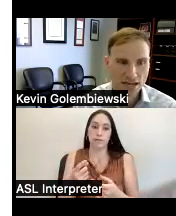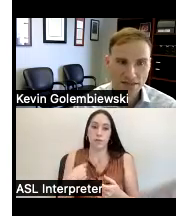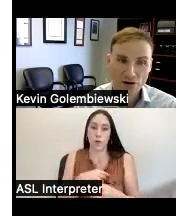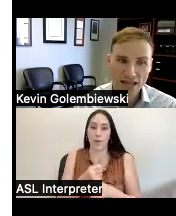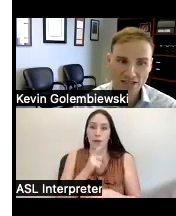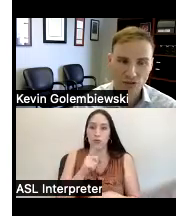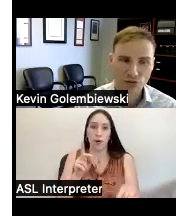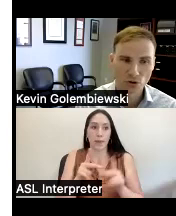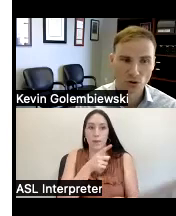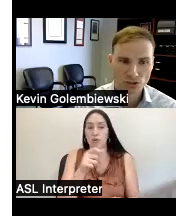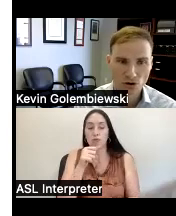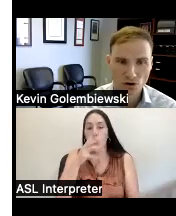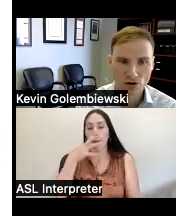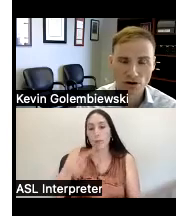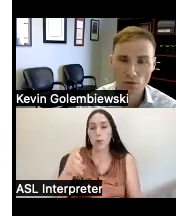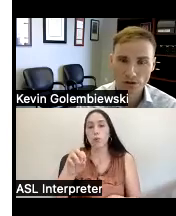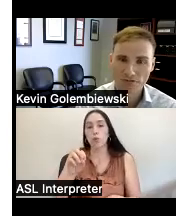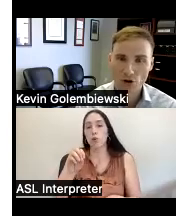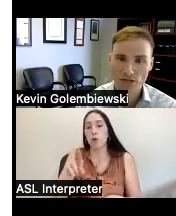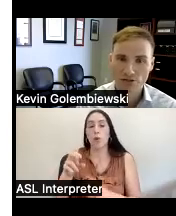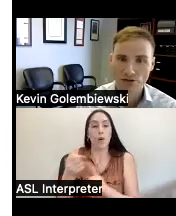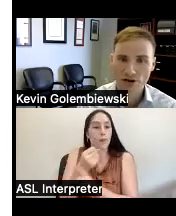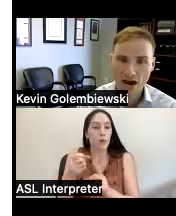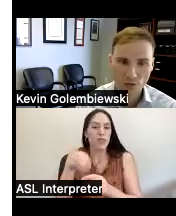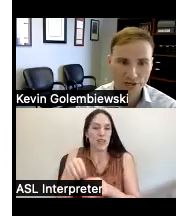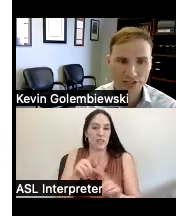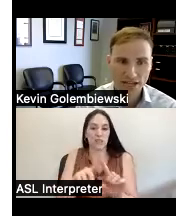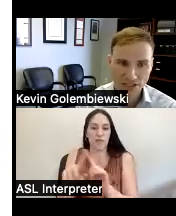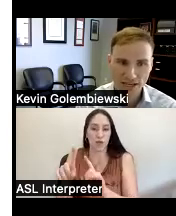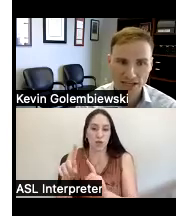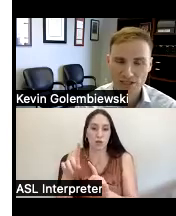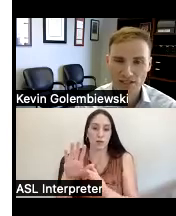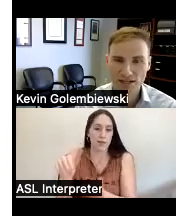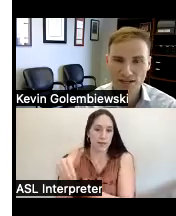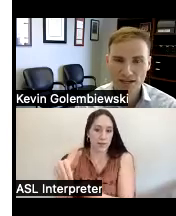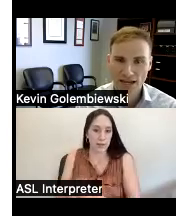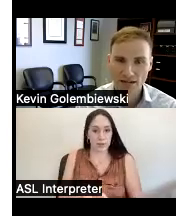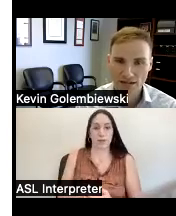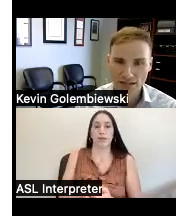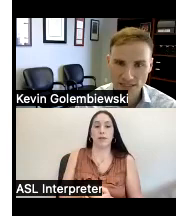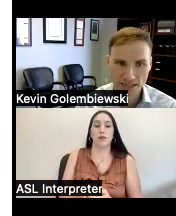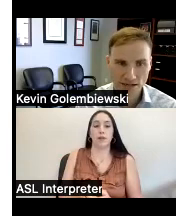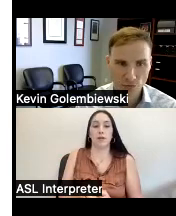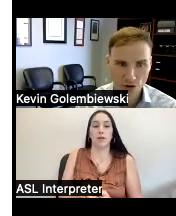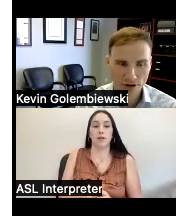and then our last two goals are really focused on Outreach education and legislative work